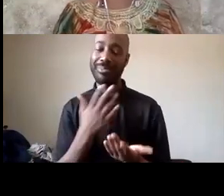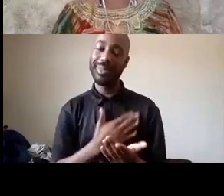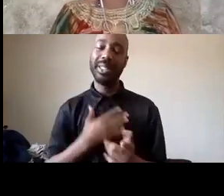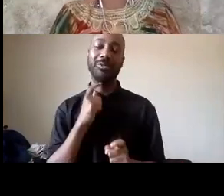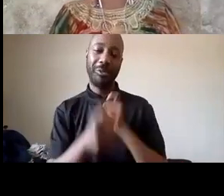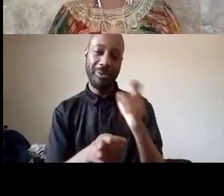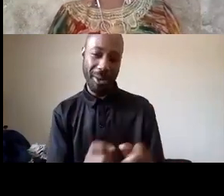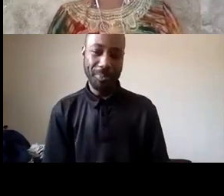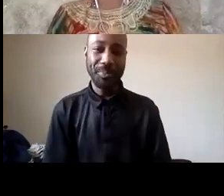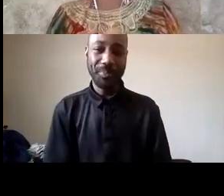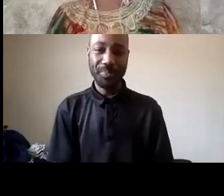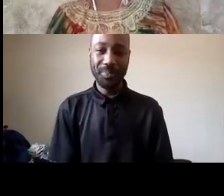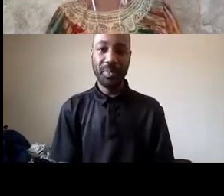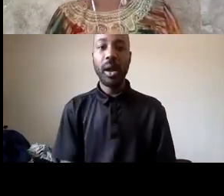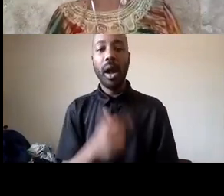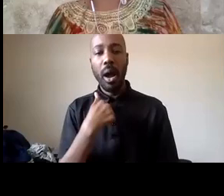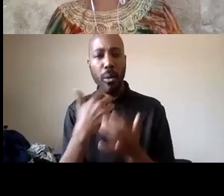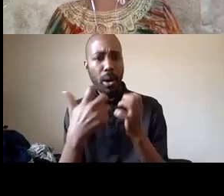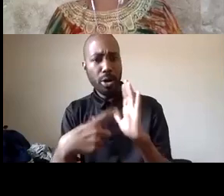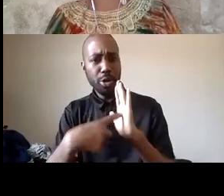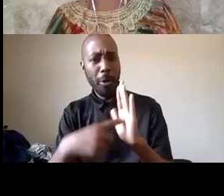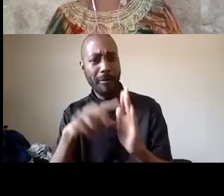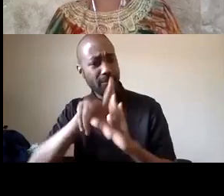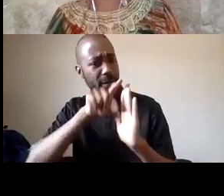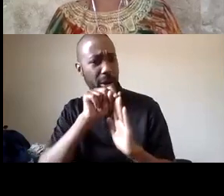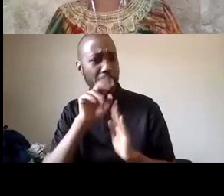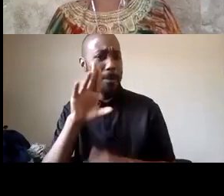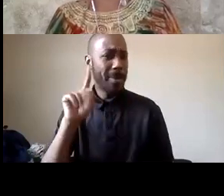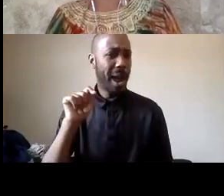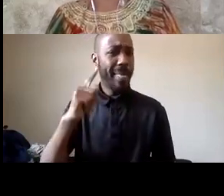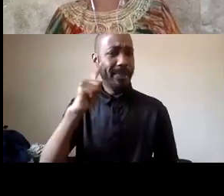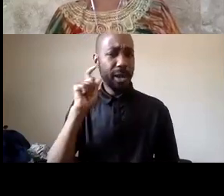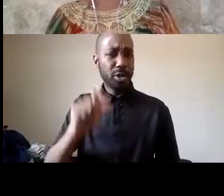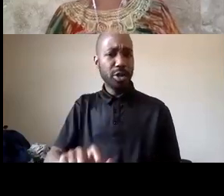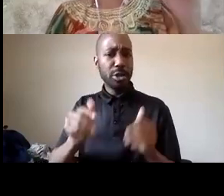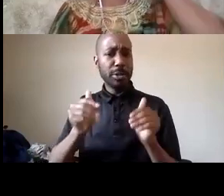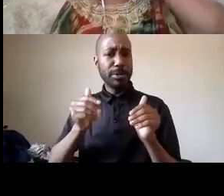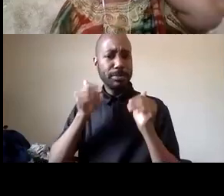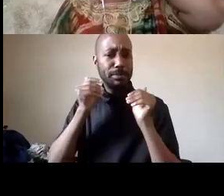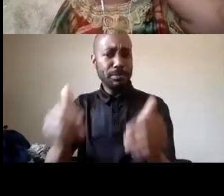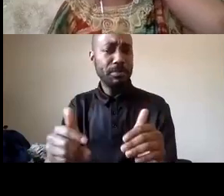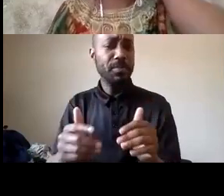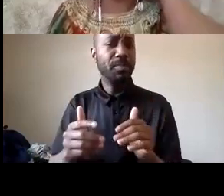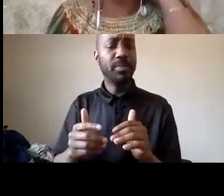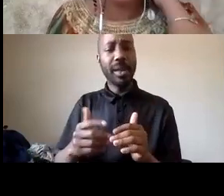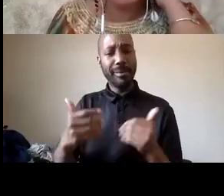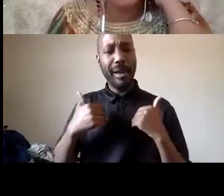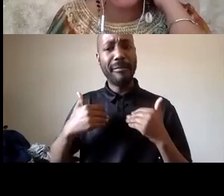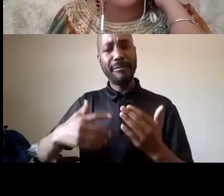gonna show you a video um but i think we should just move into conversation so i don't know if it's set